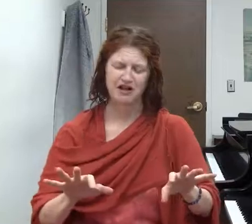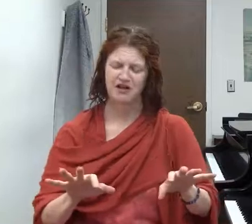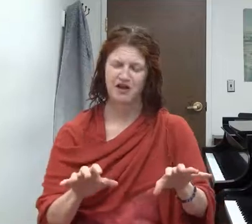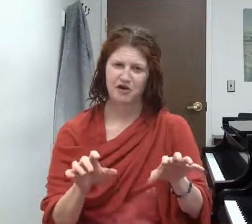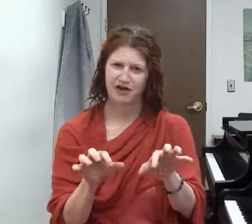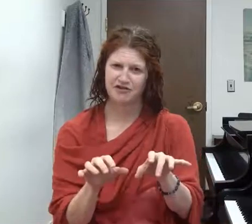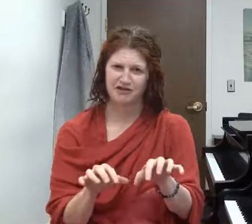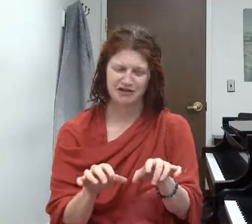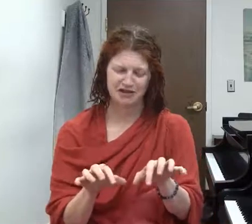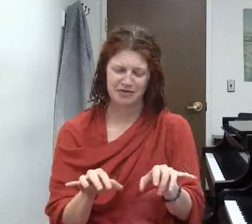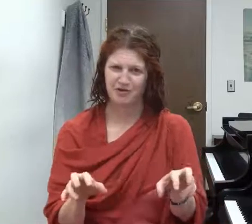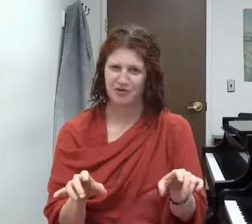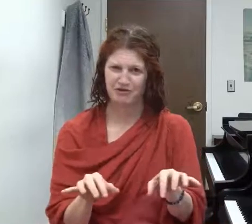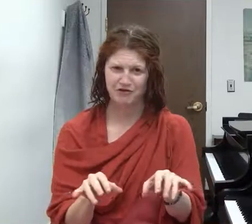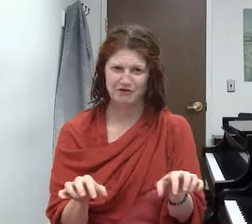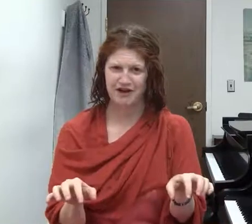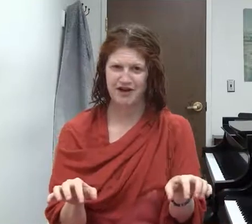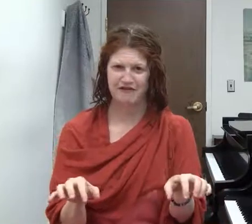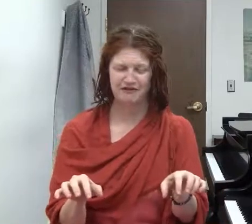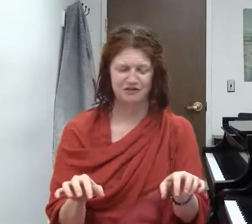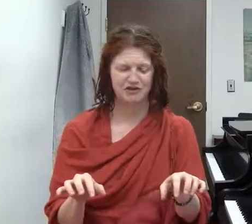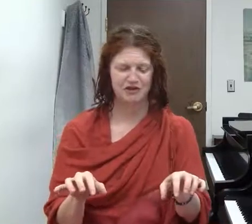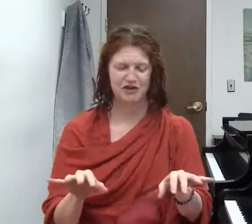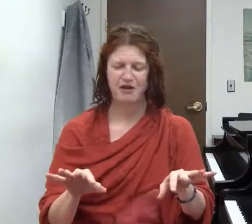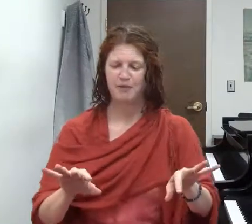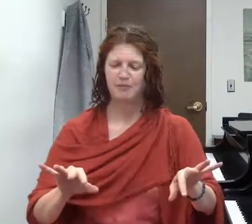that are not just your typical 12345 position,